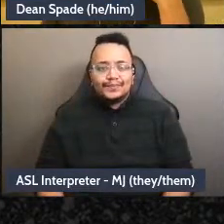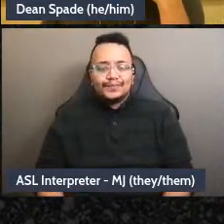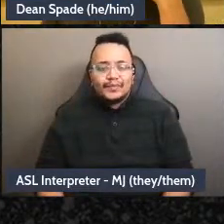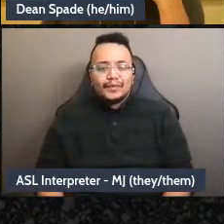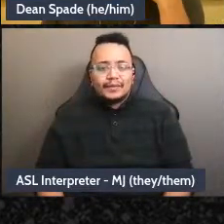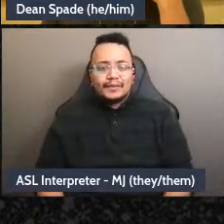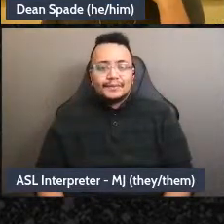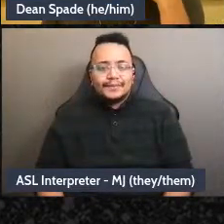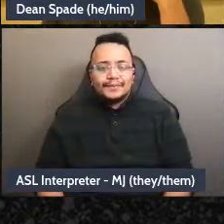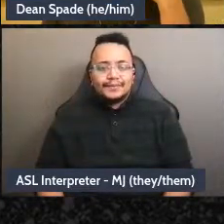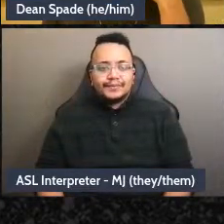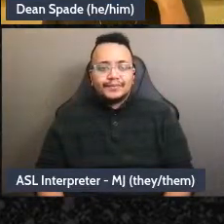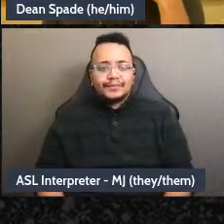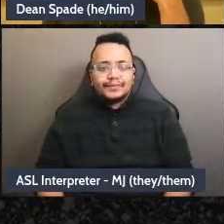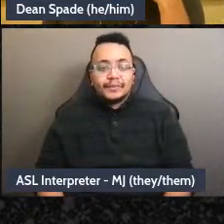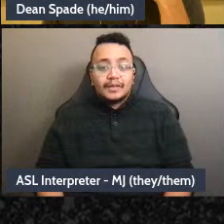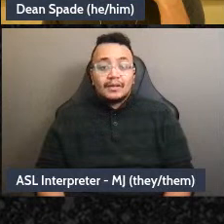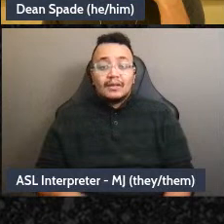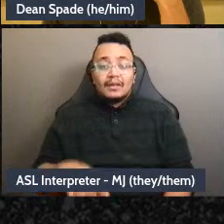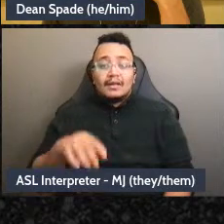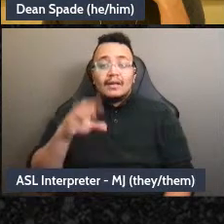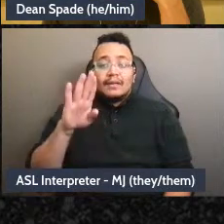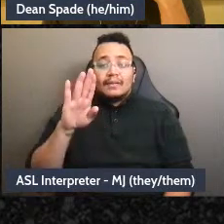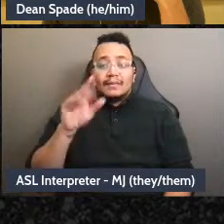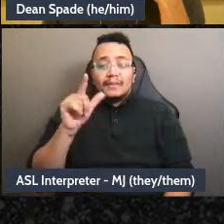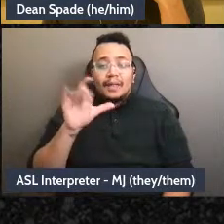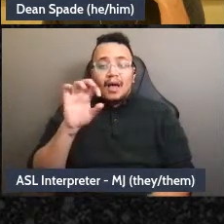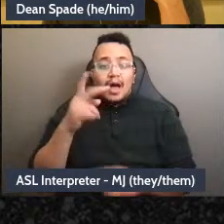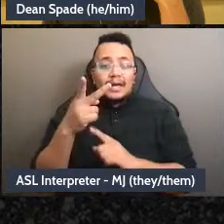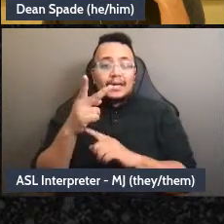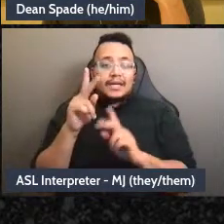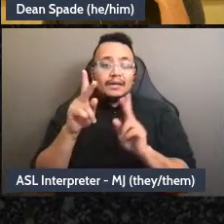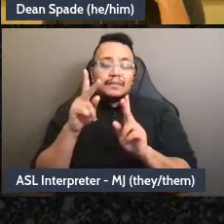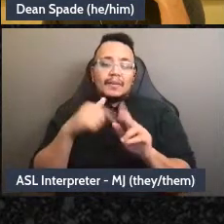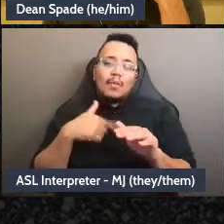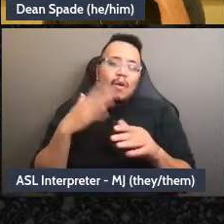Blocking is a way for people-folks to feel validated, yeah, factions form,